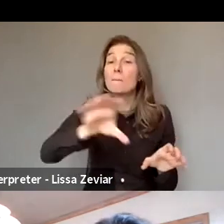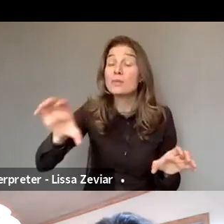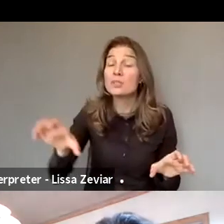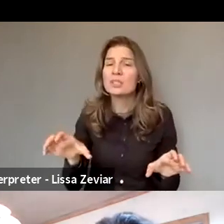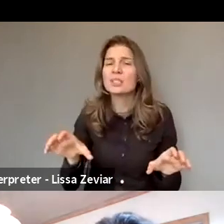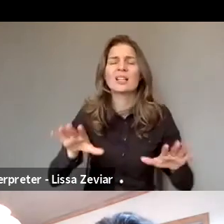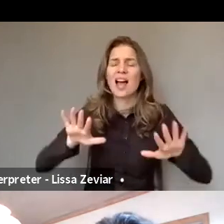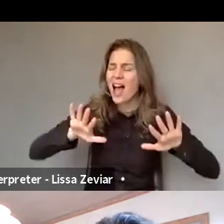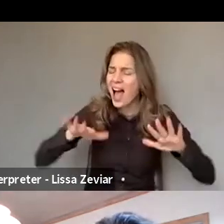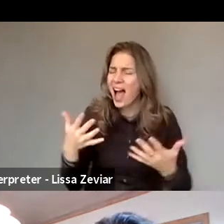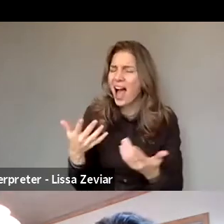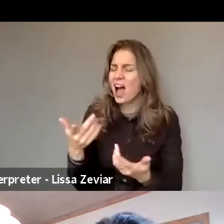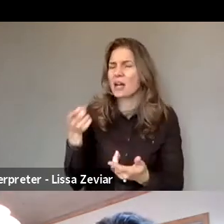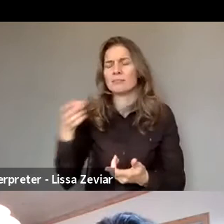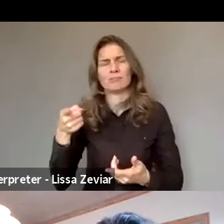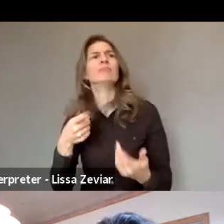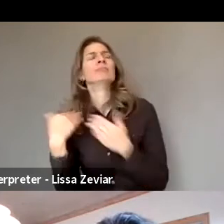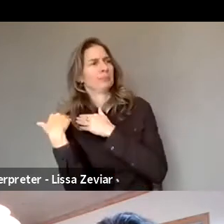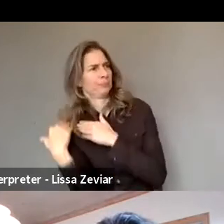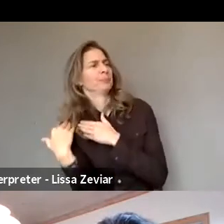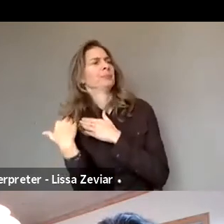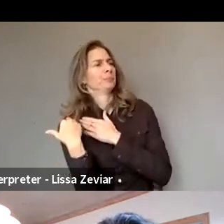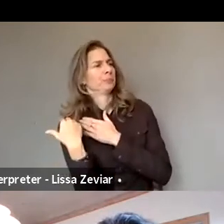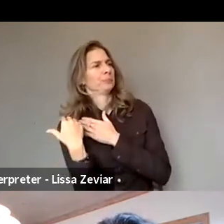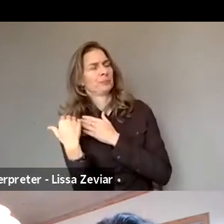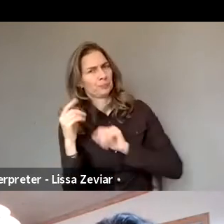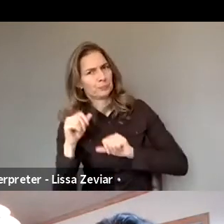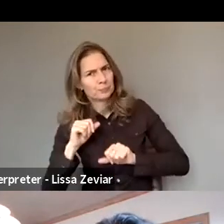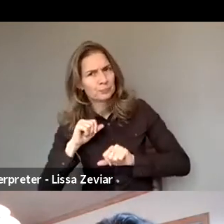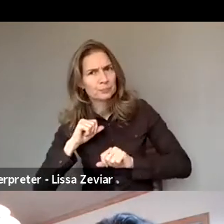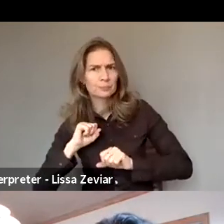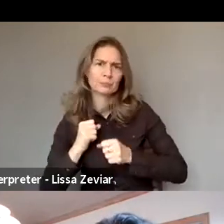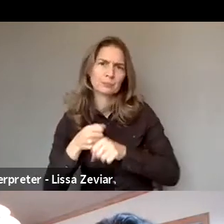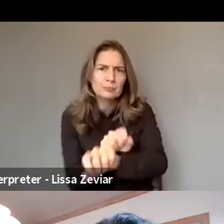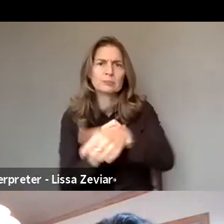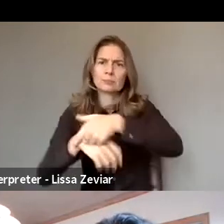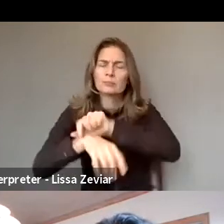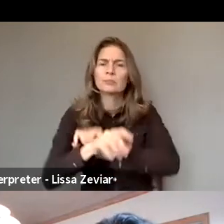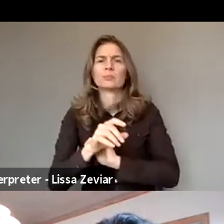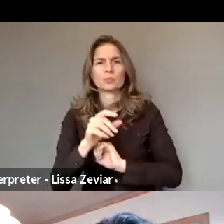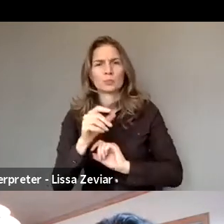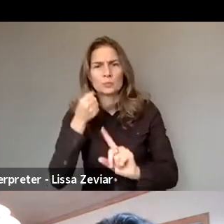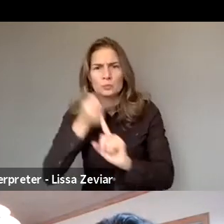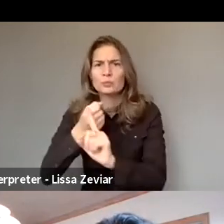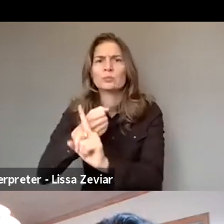on the Gender Equality Strategy and on making sure that we're combating violence against women.